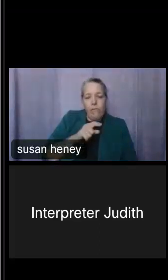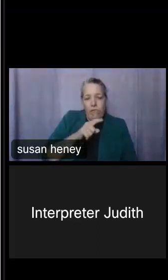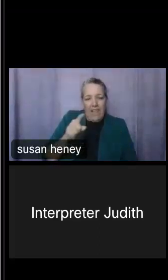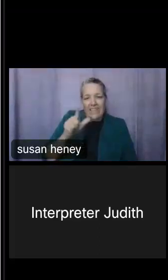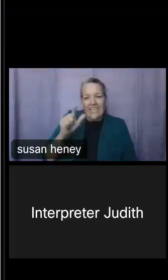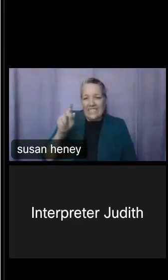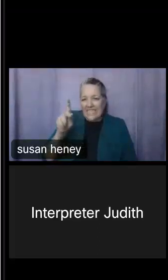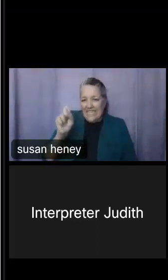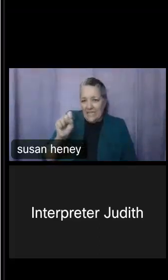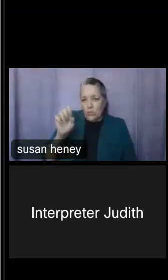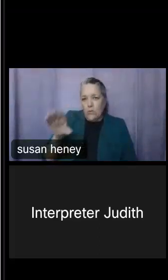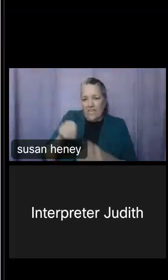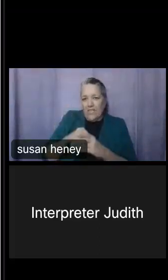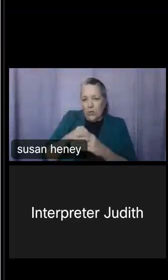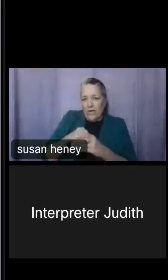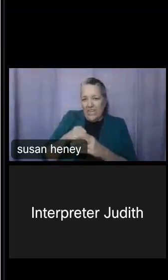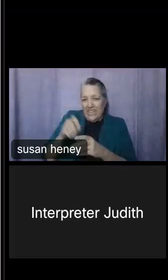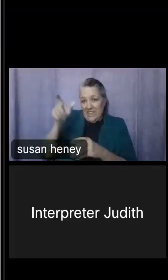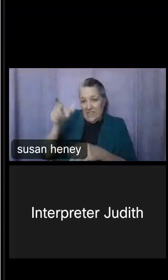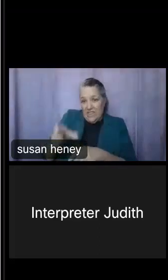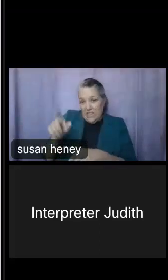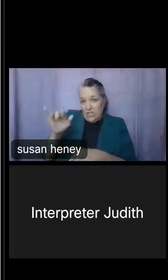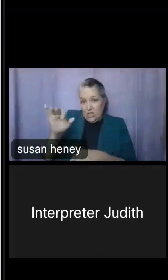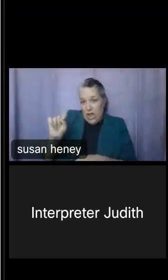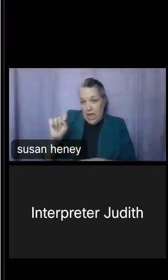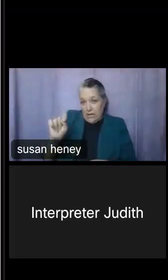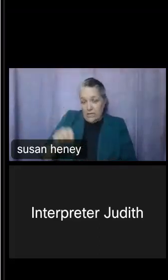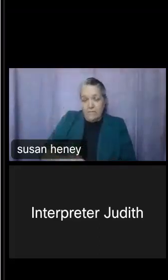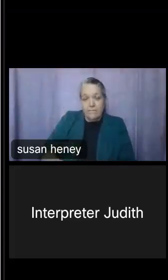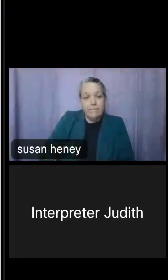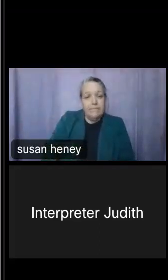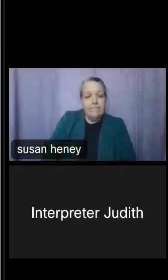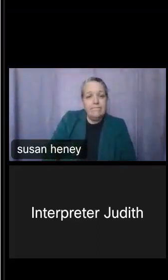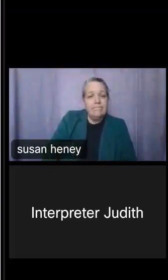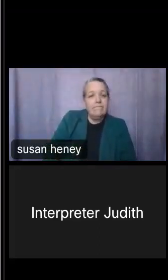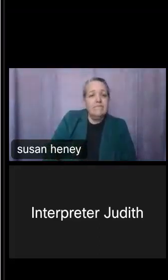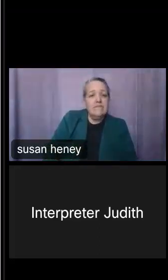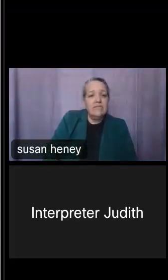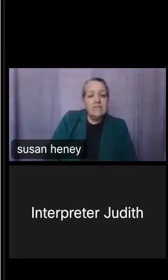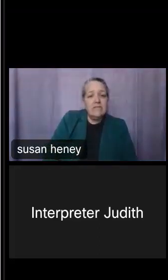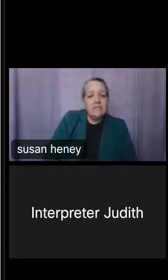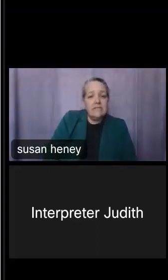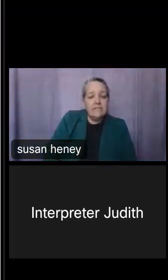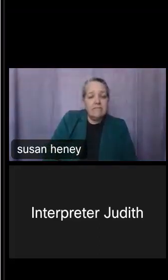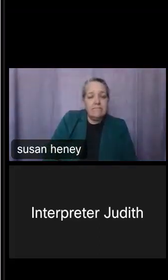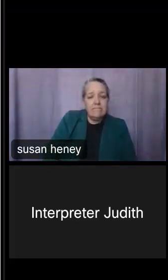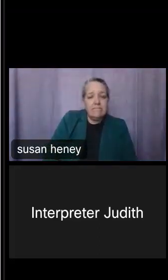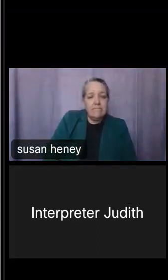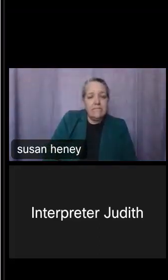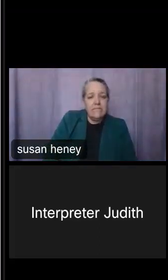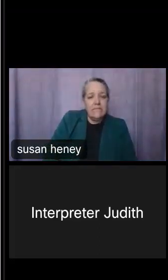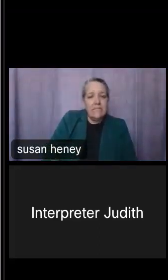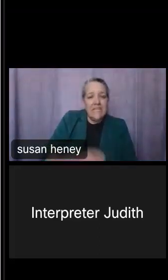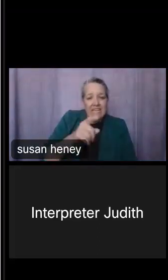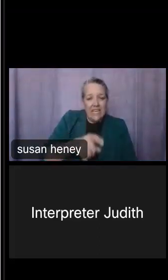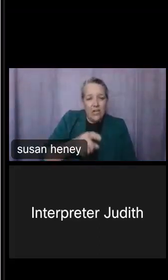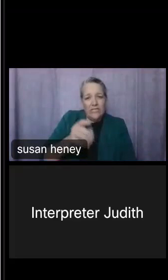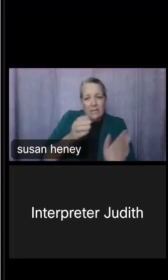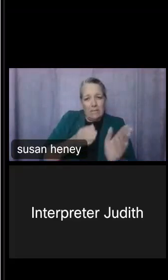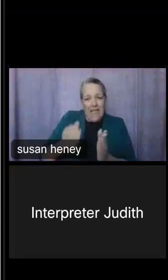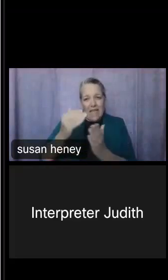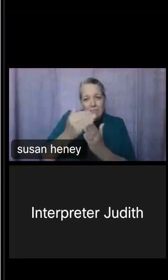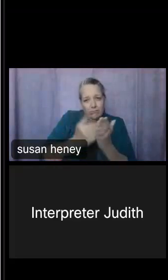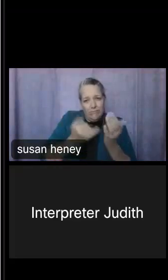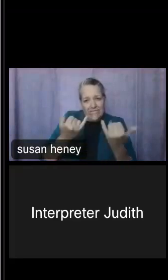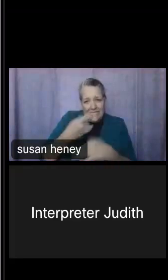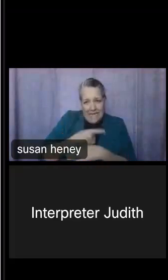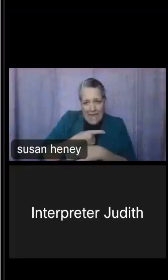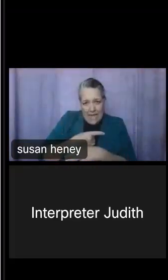chat. Here's our outline for today. We're going to start off with the census survey